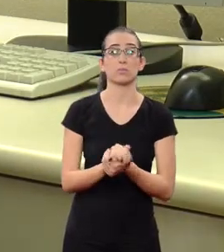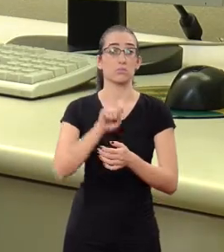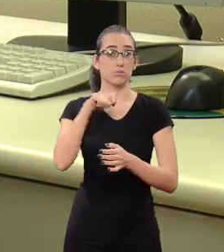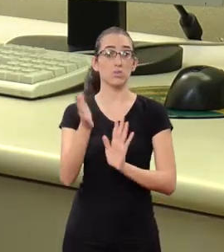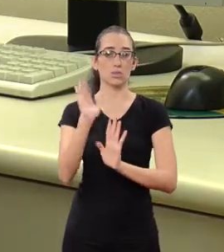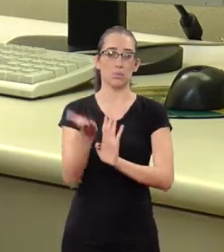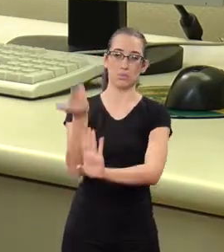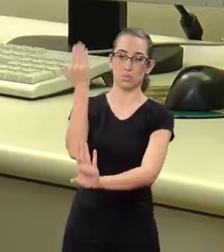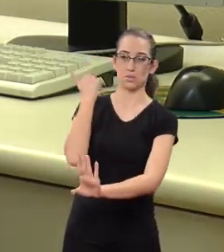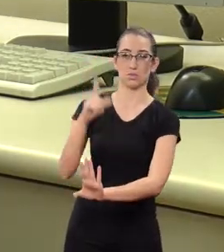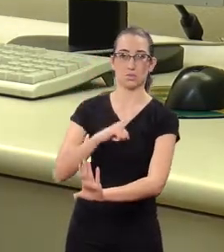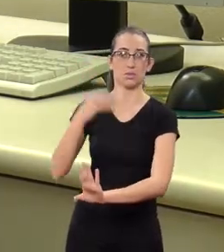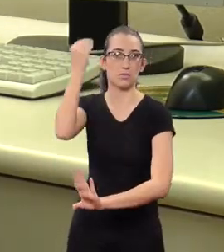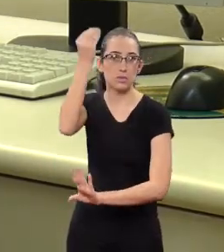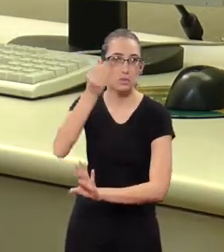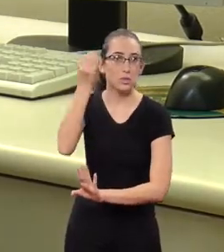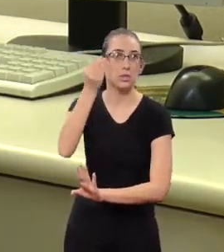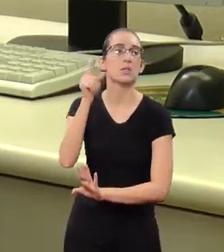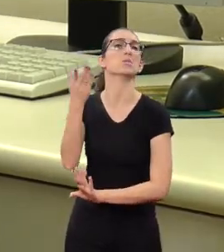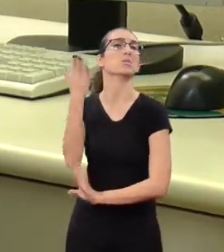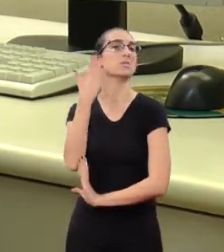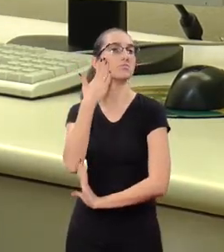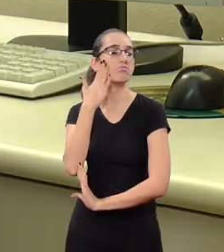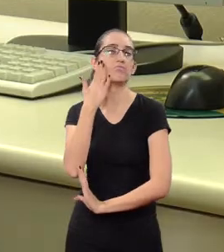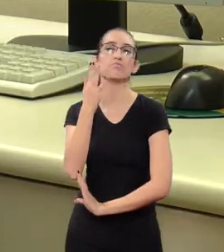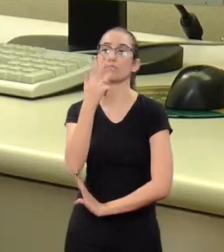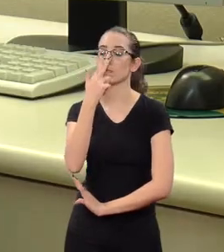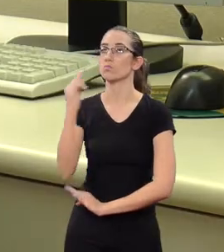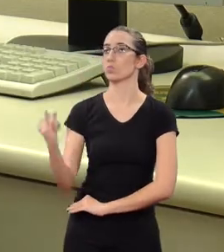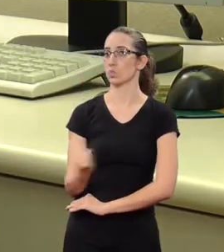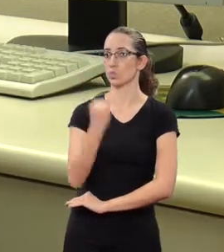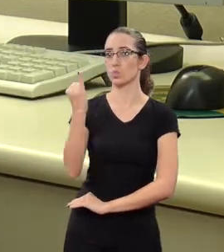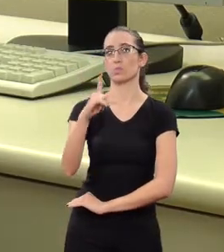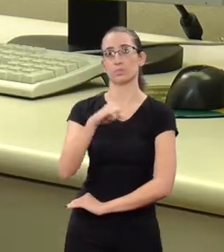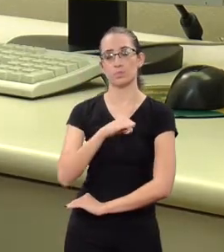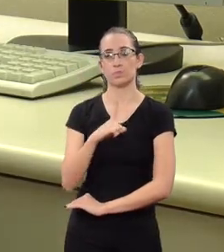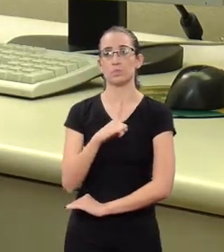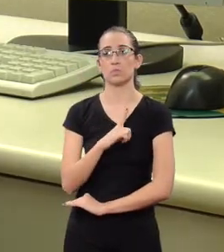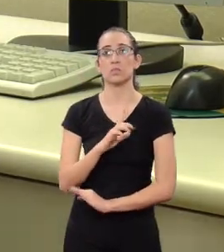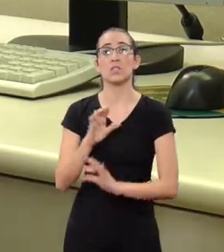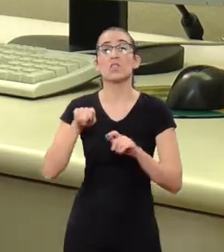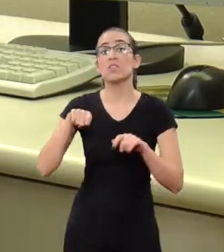And those who have already had this experience know how important it is